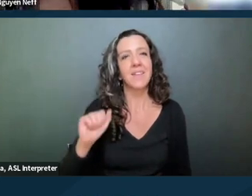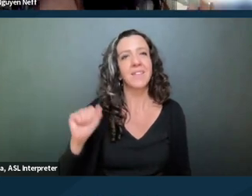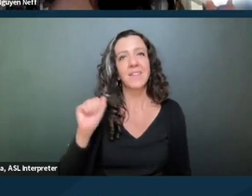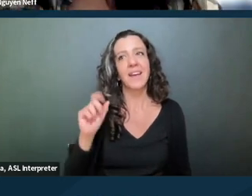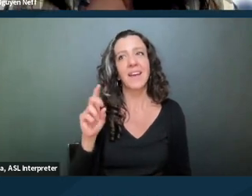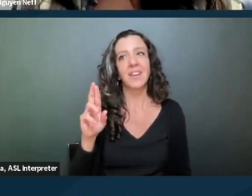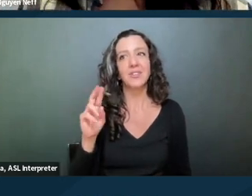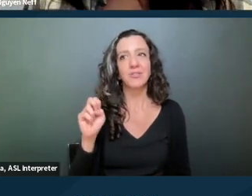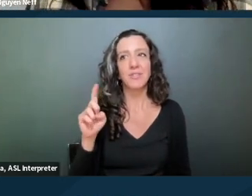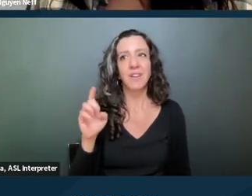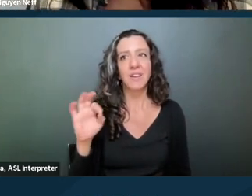We'll be sending you